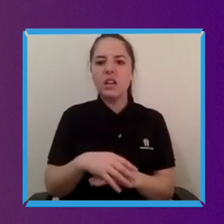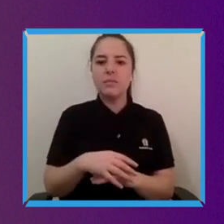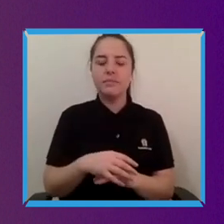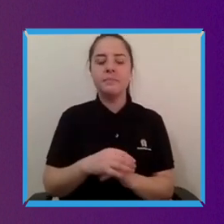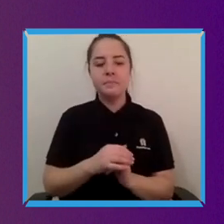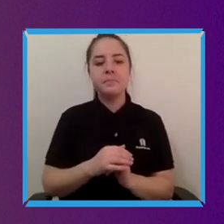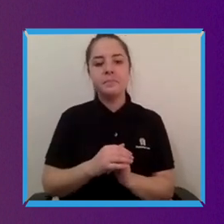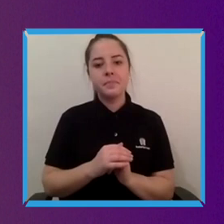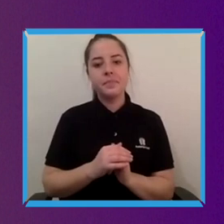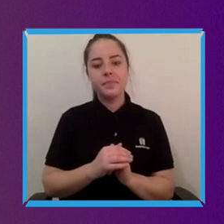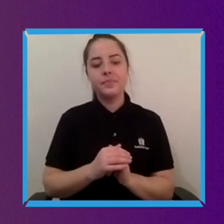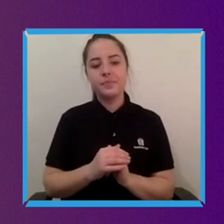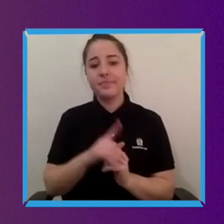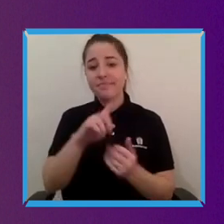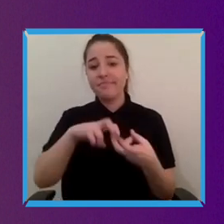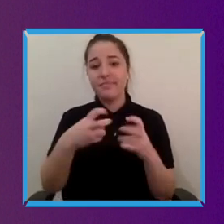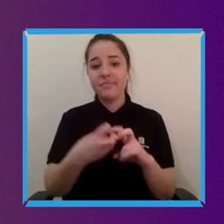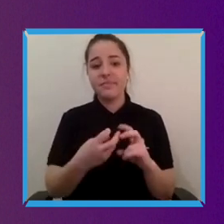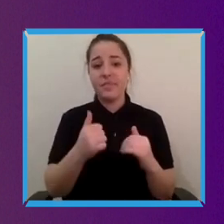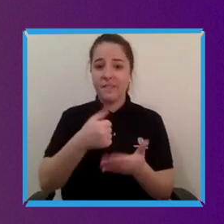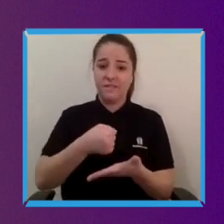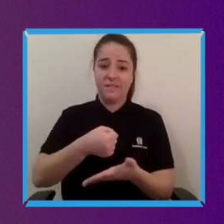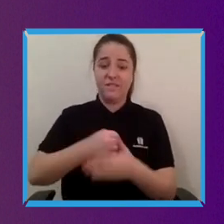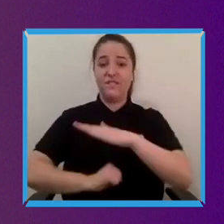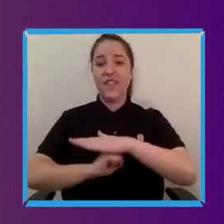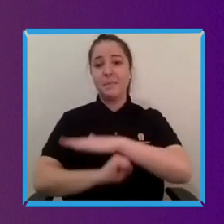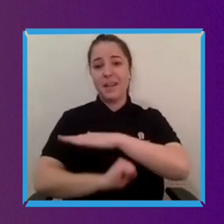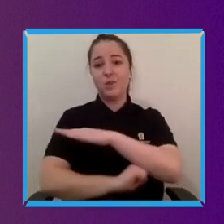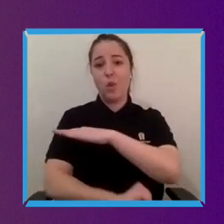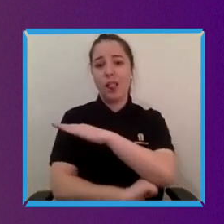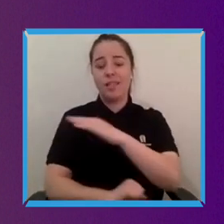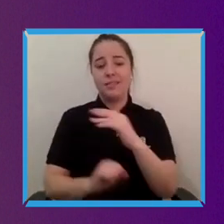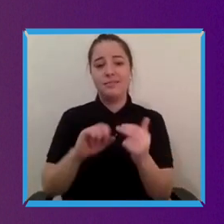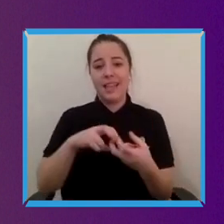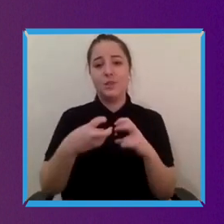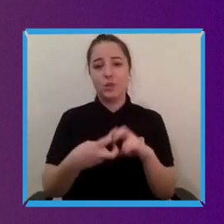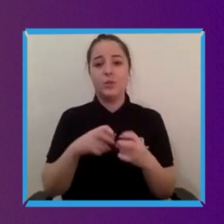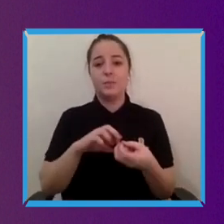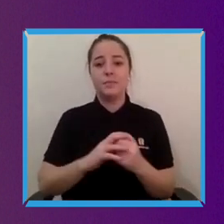Yeah I think that's that's a another whole topic. Janice you're going to say something. Yeah I just wanted to add in on to